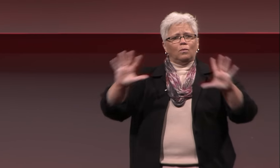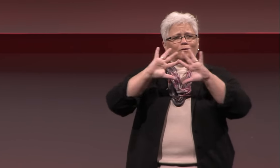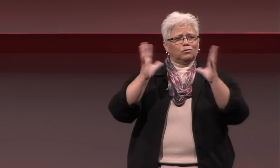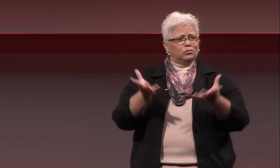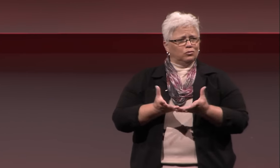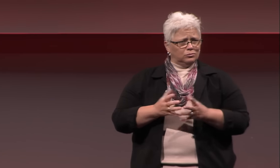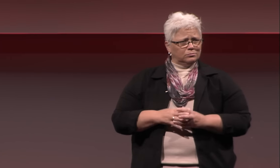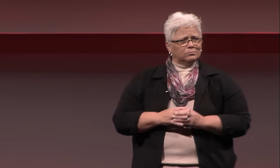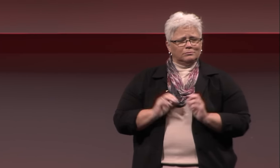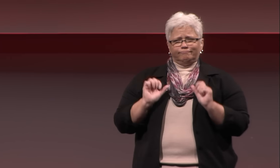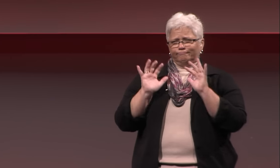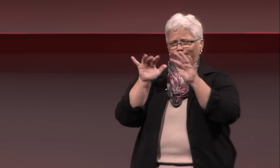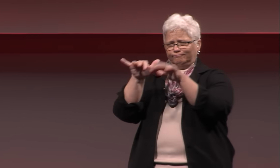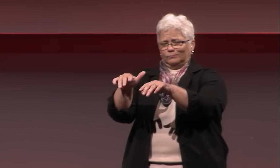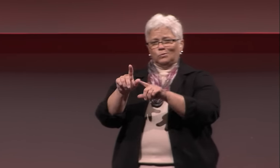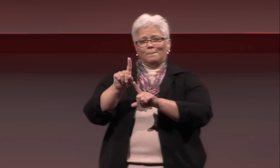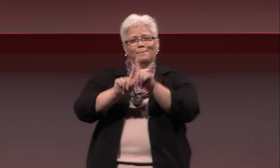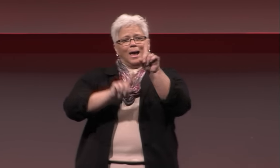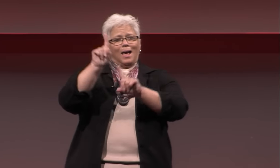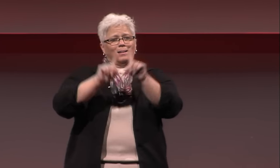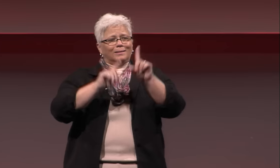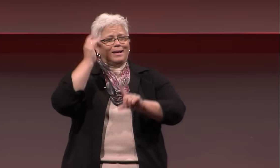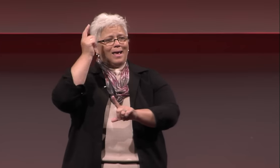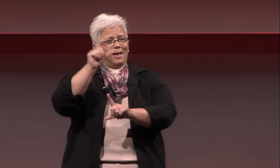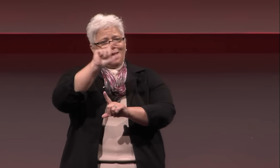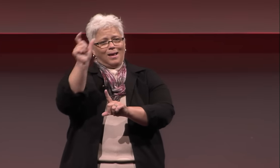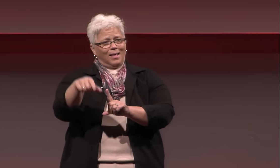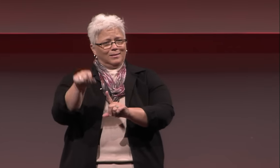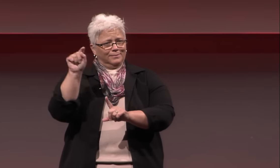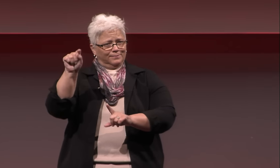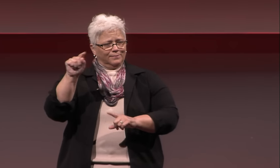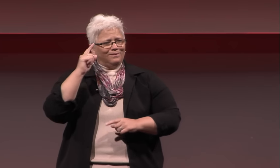The world delegates convened in Milan, Italy,